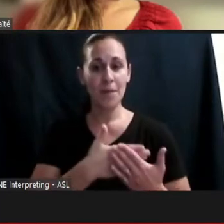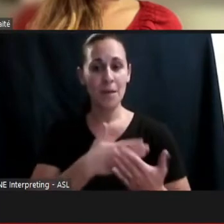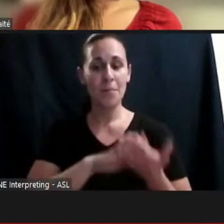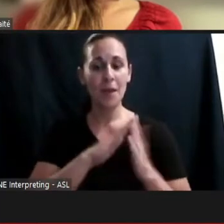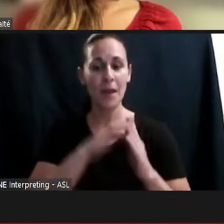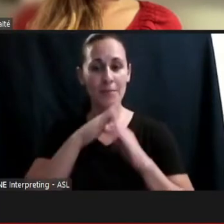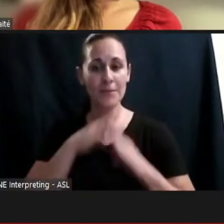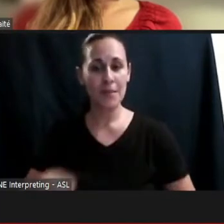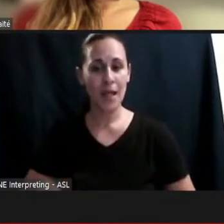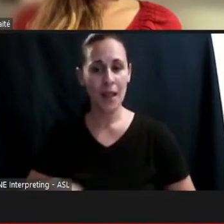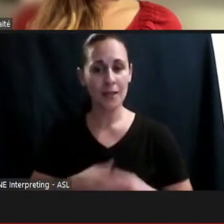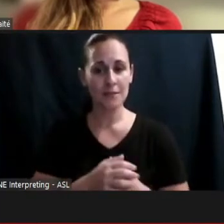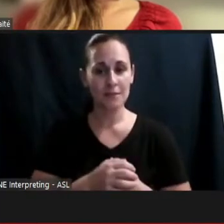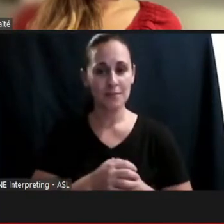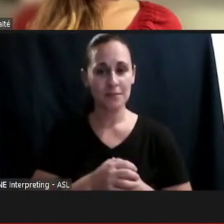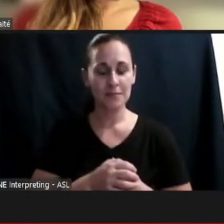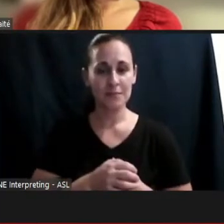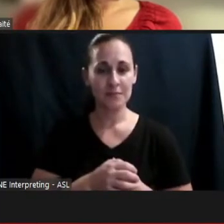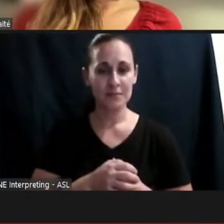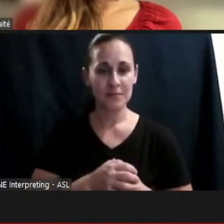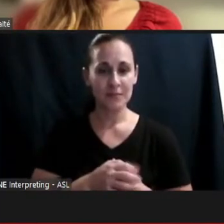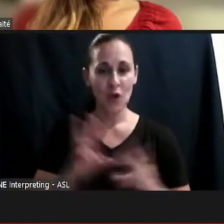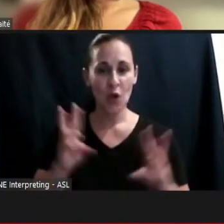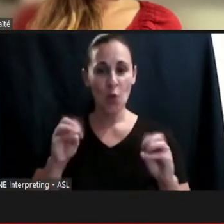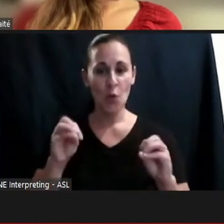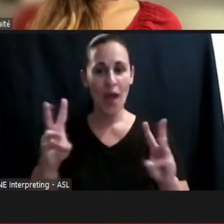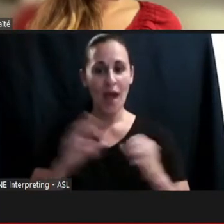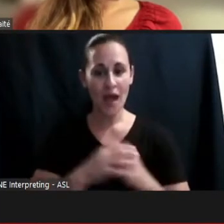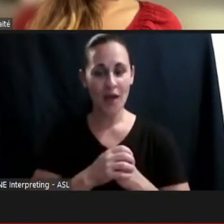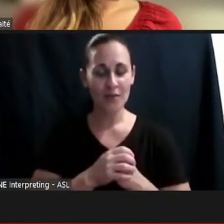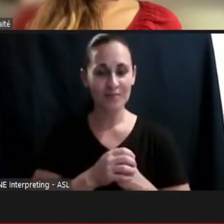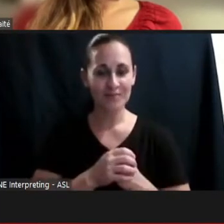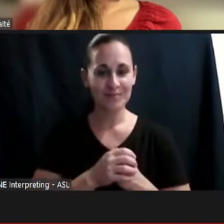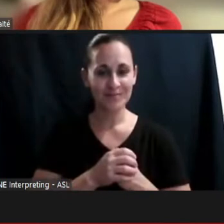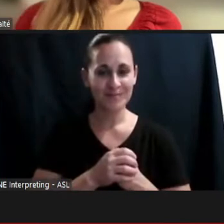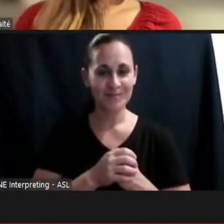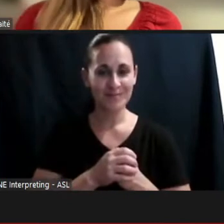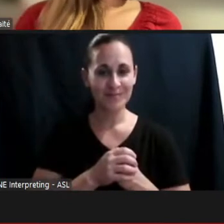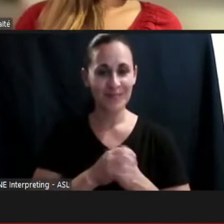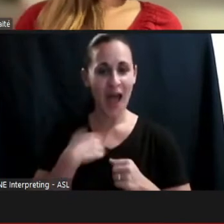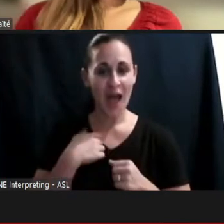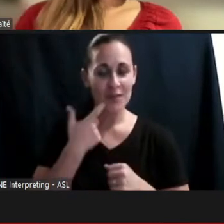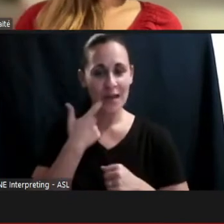Wow. You hooked me, I will tell you. What was